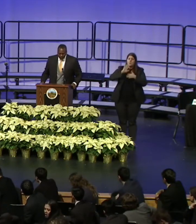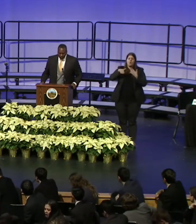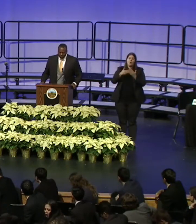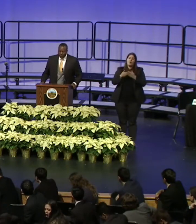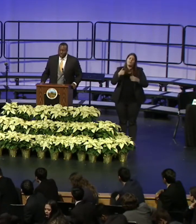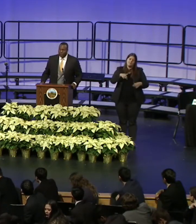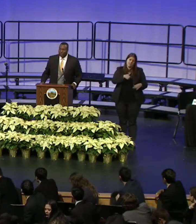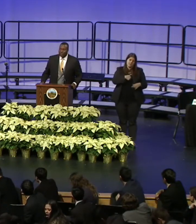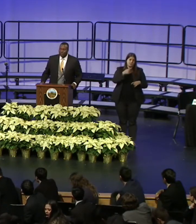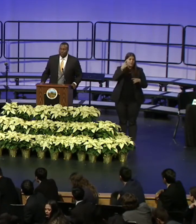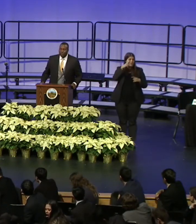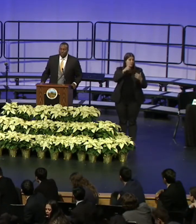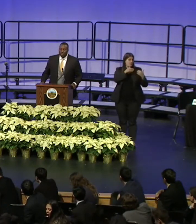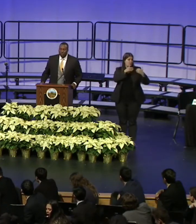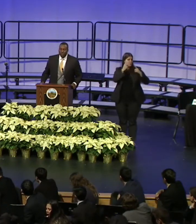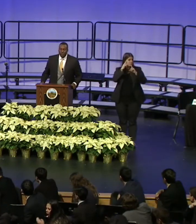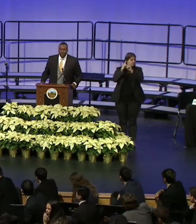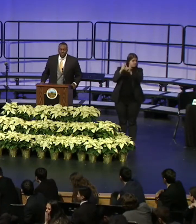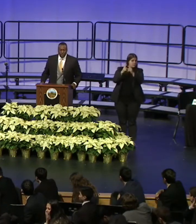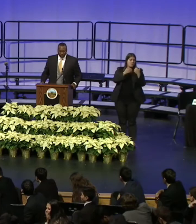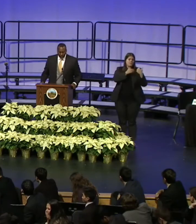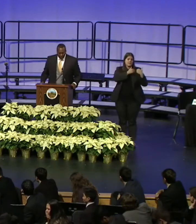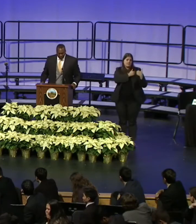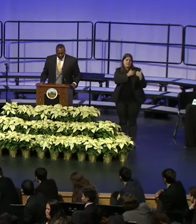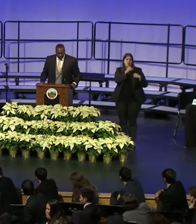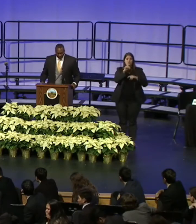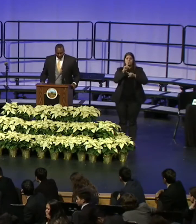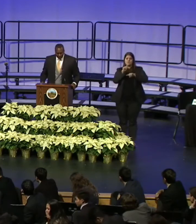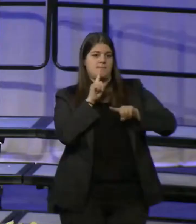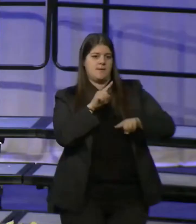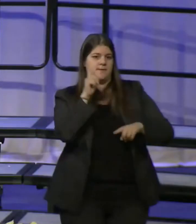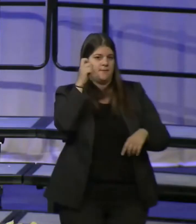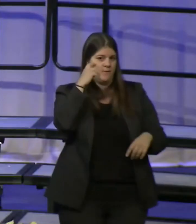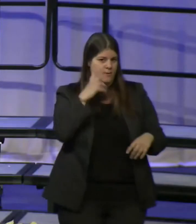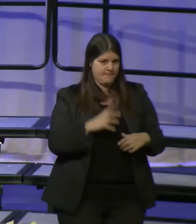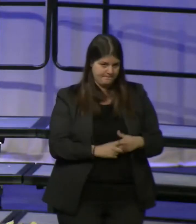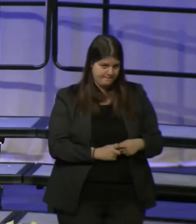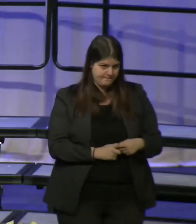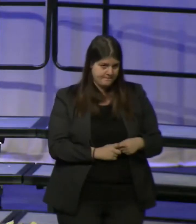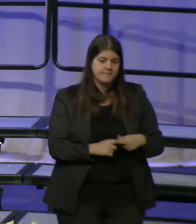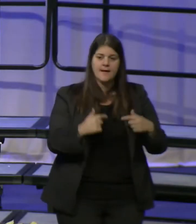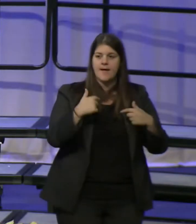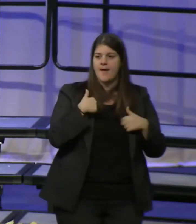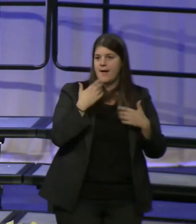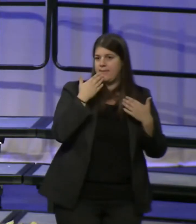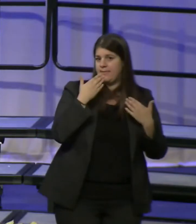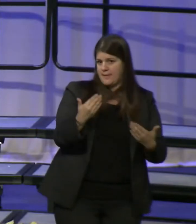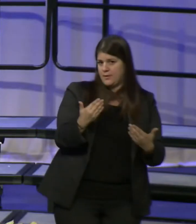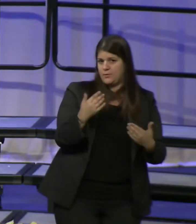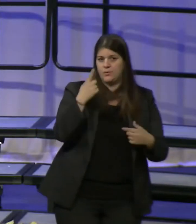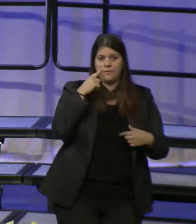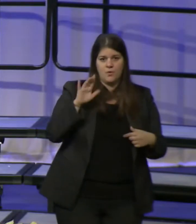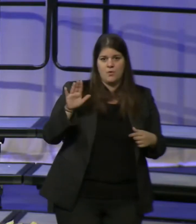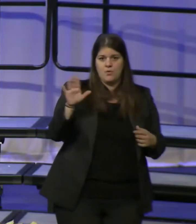for responsible, responsive government. I thank you for the trust you've placed in me.